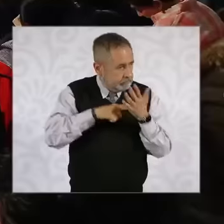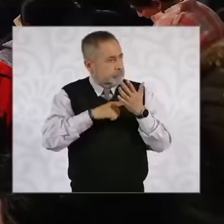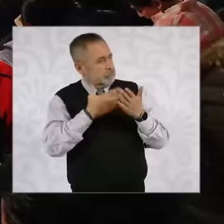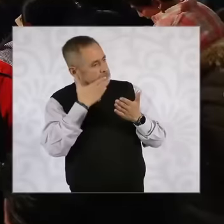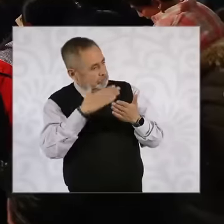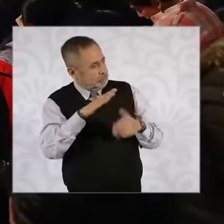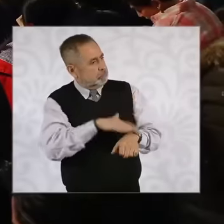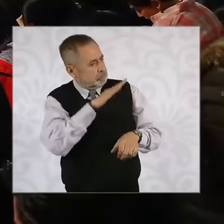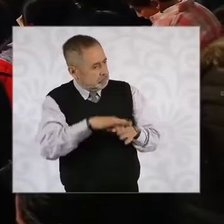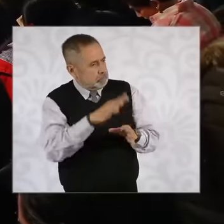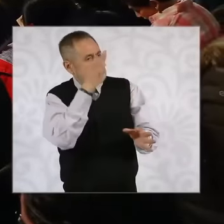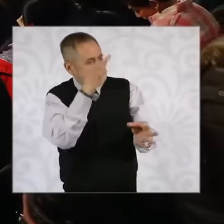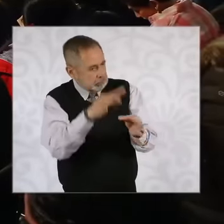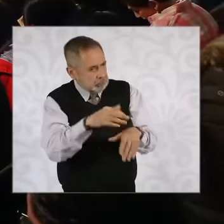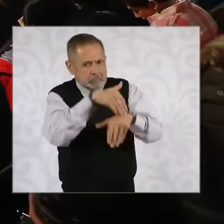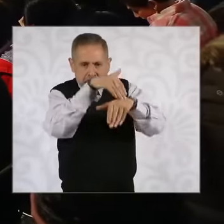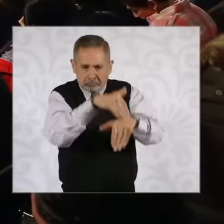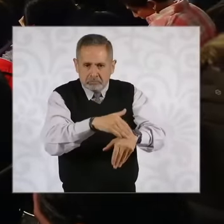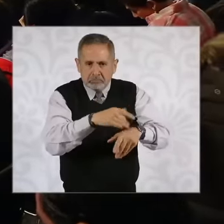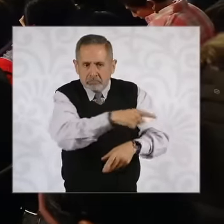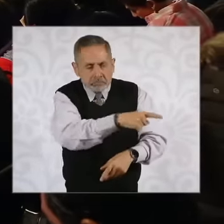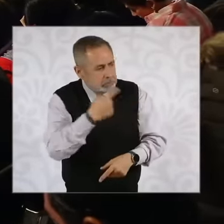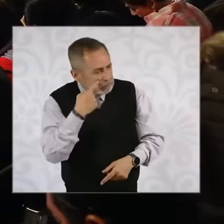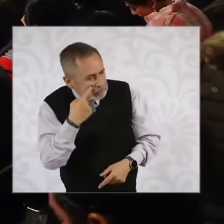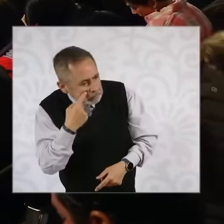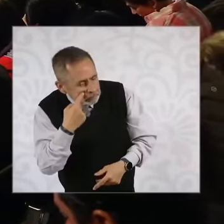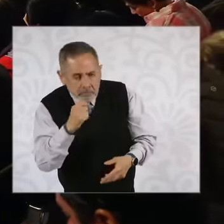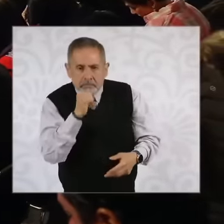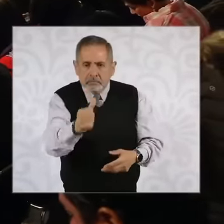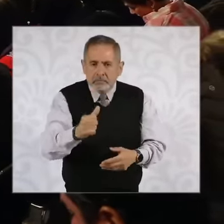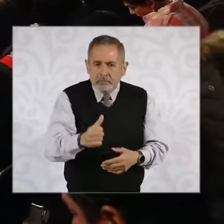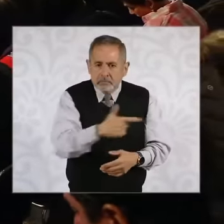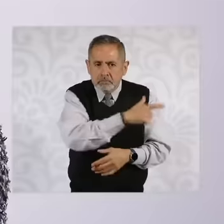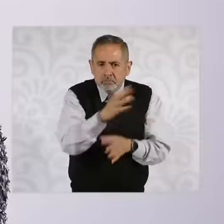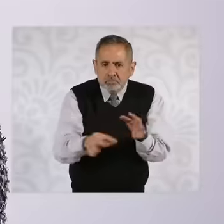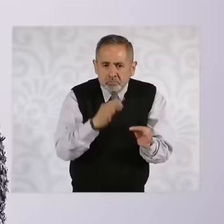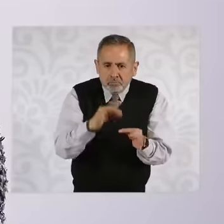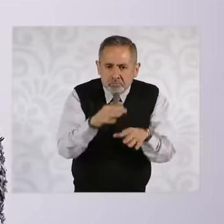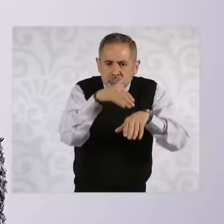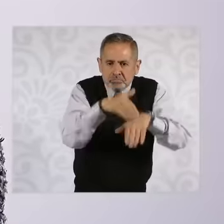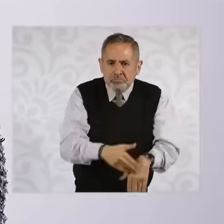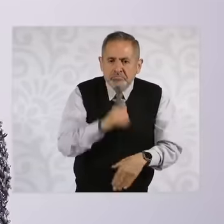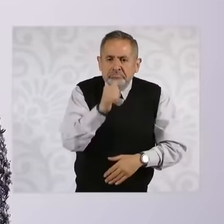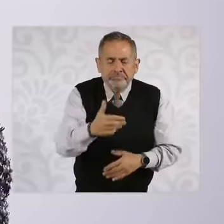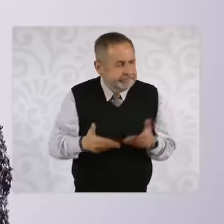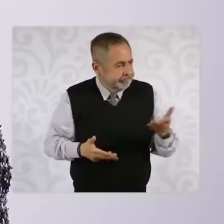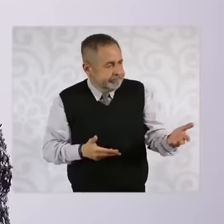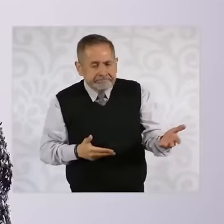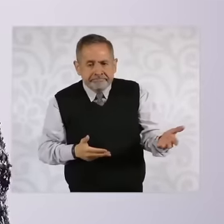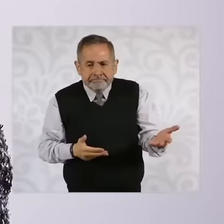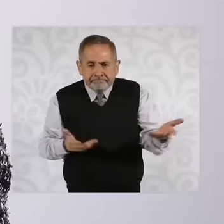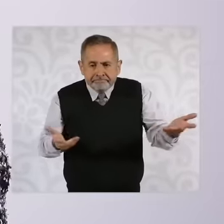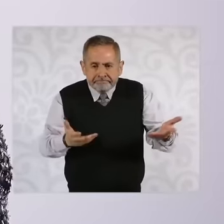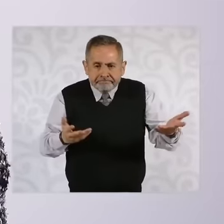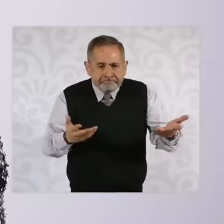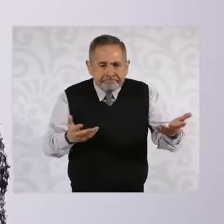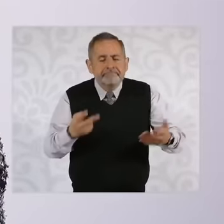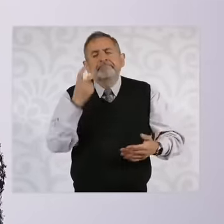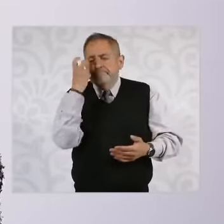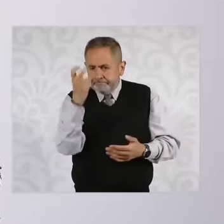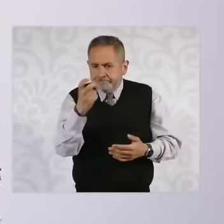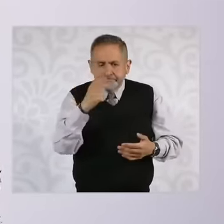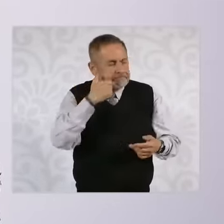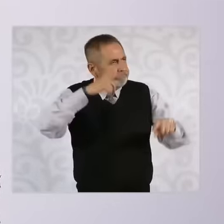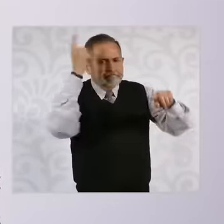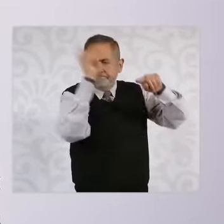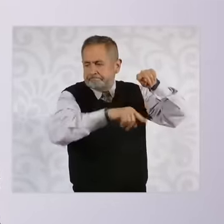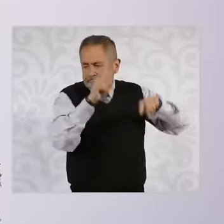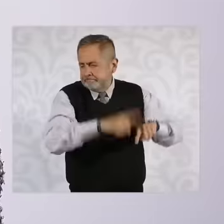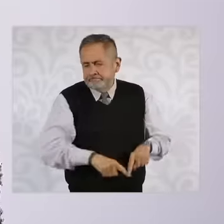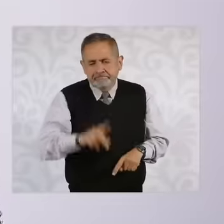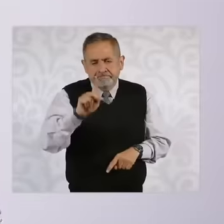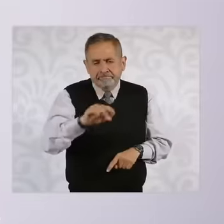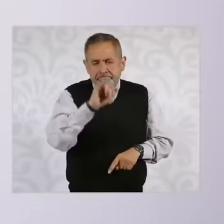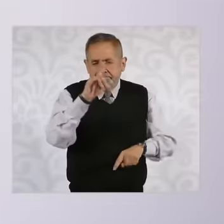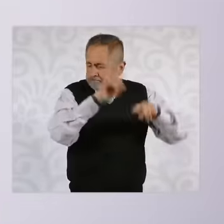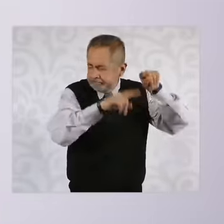with the law and they do not comply with it. That is why it is the reform of the judiciary because there is a lot of corruption